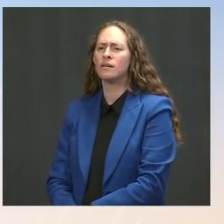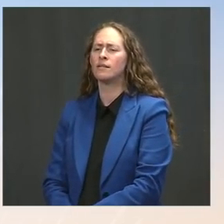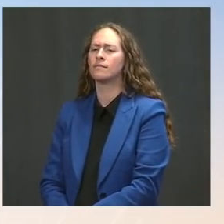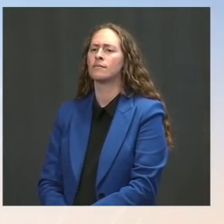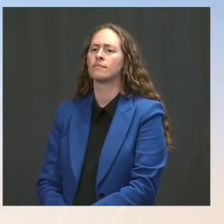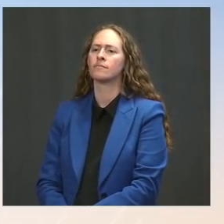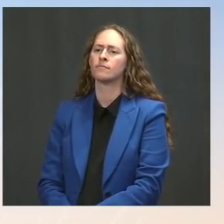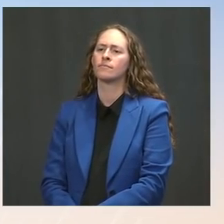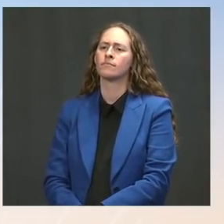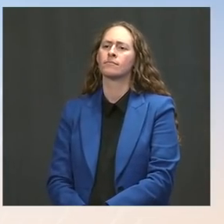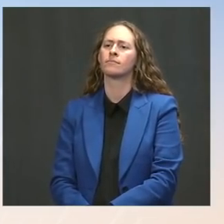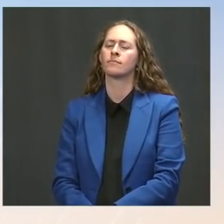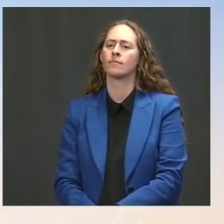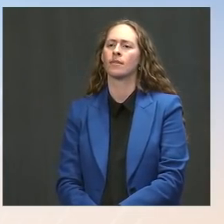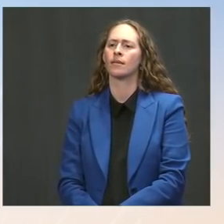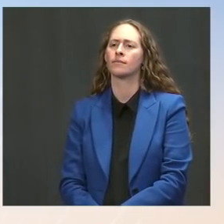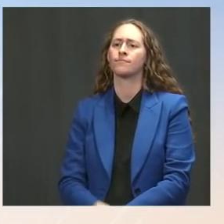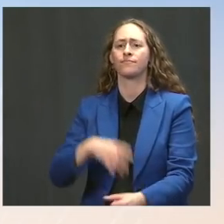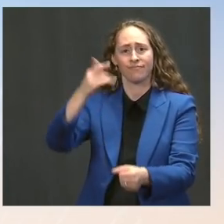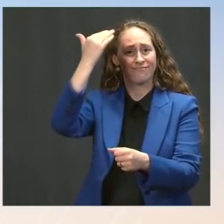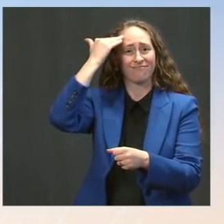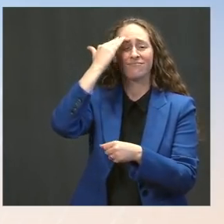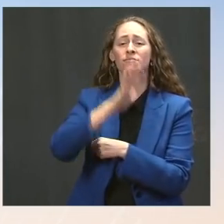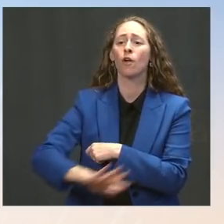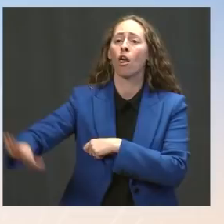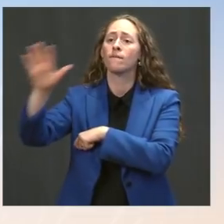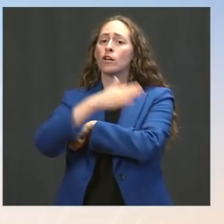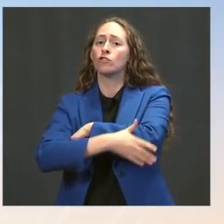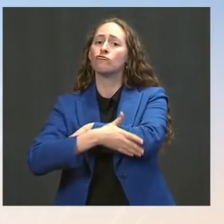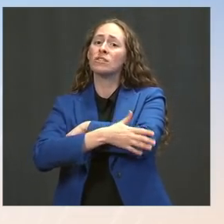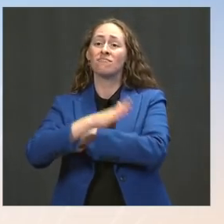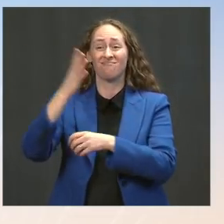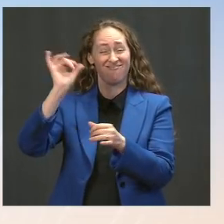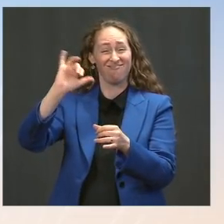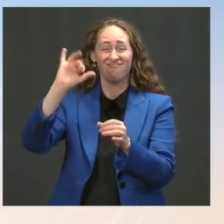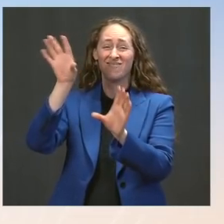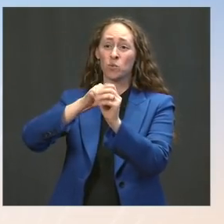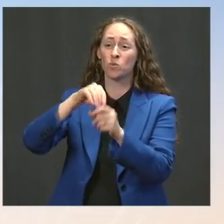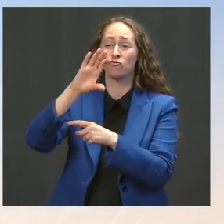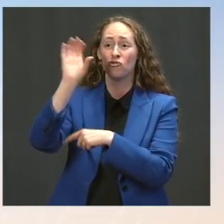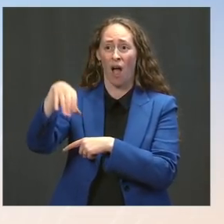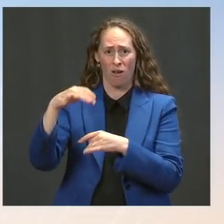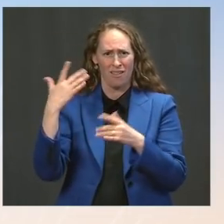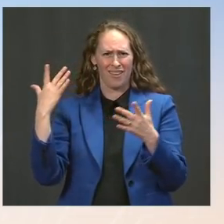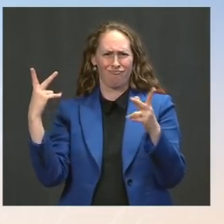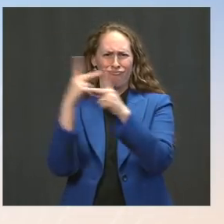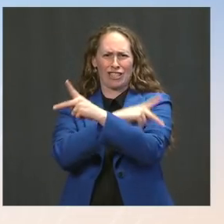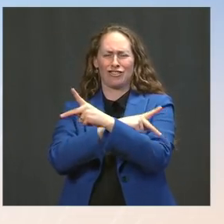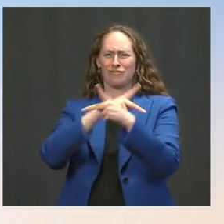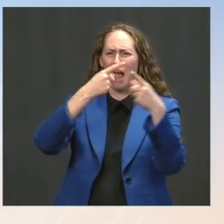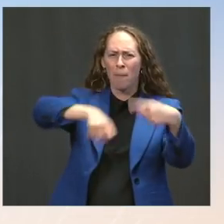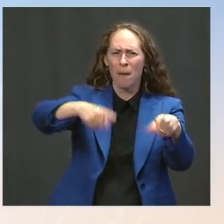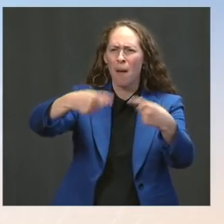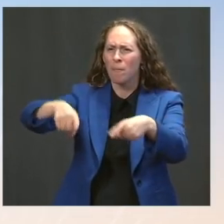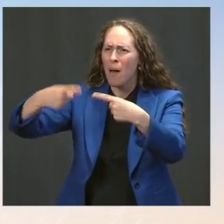including Chicago, for 18 months or more that, unfortunately, it's not going to turn on a dime, and that we are working with Chicago --